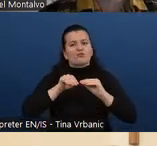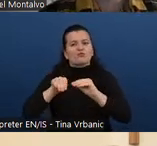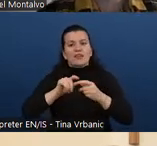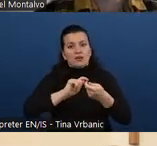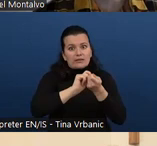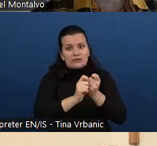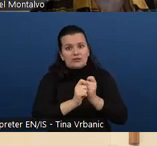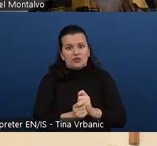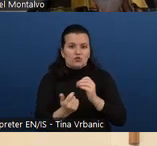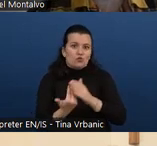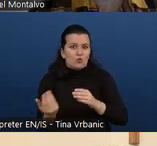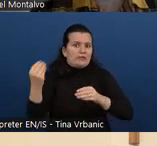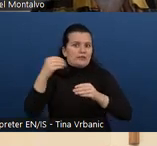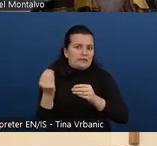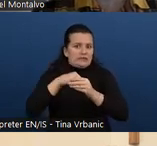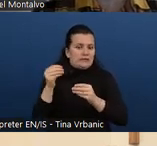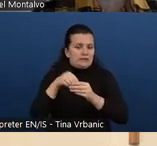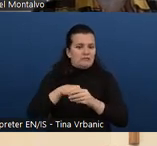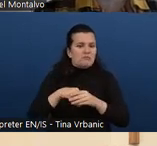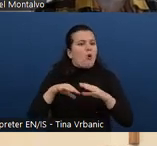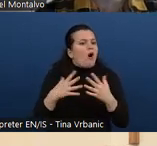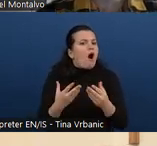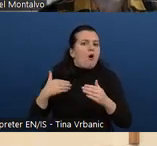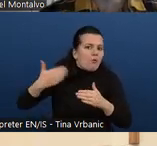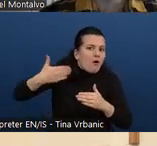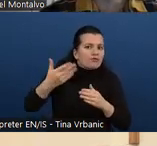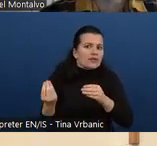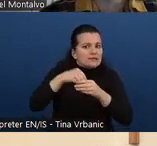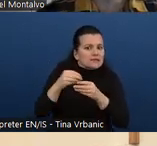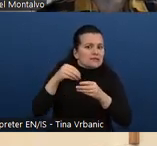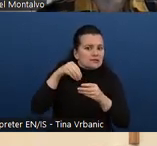So that's something, and I will take the privilege here to mention that the European Commission